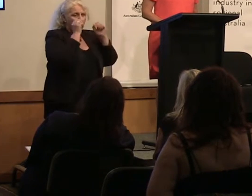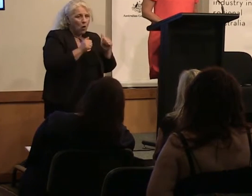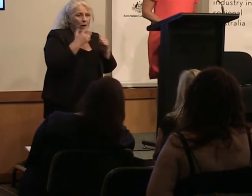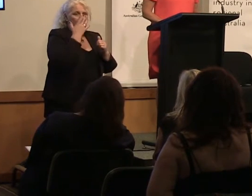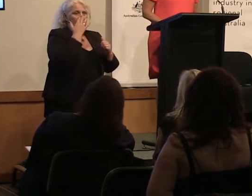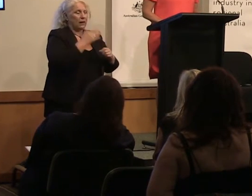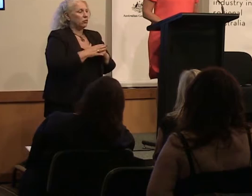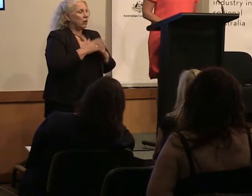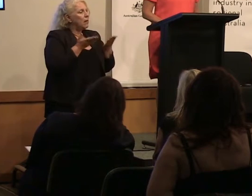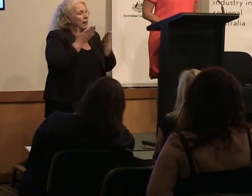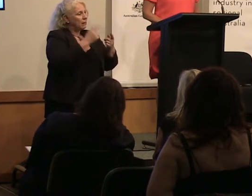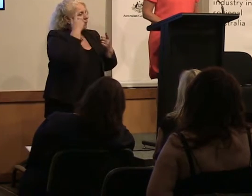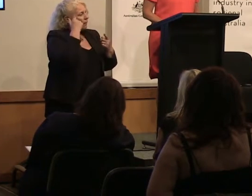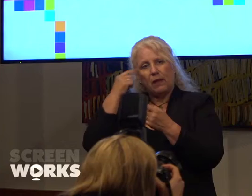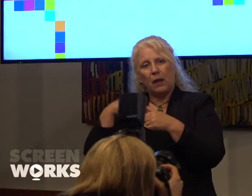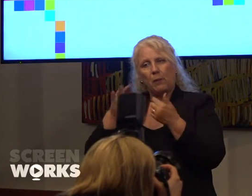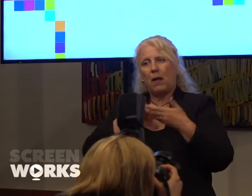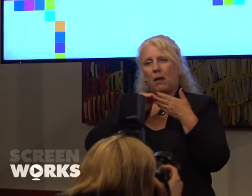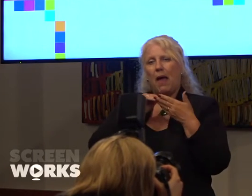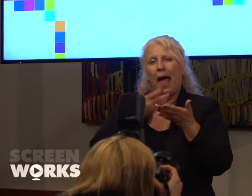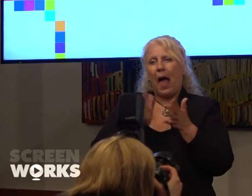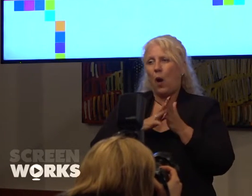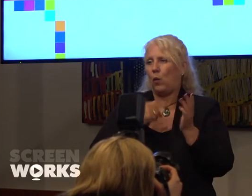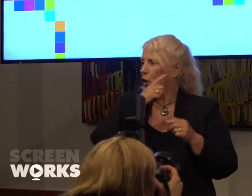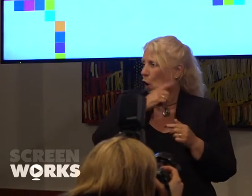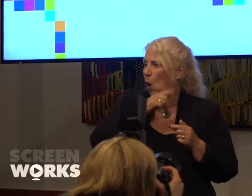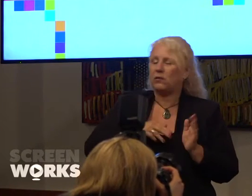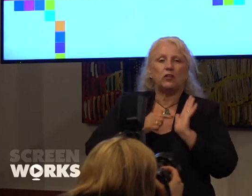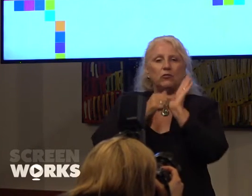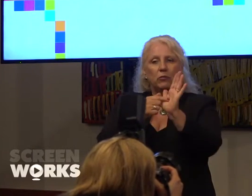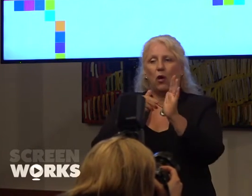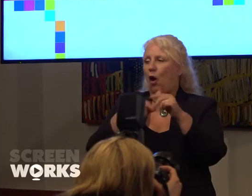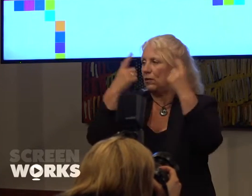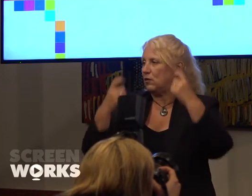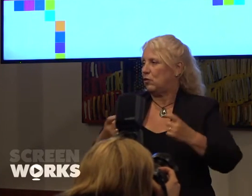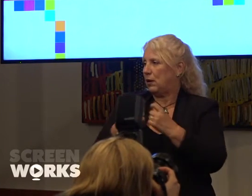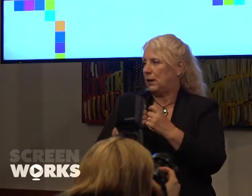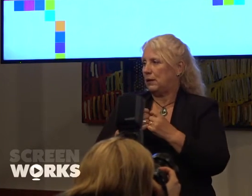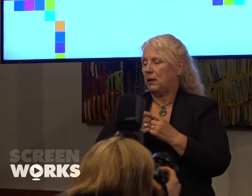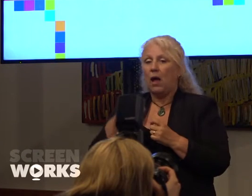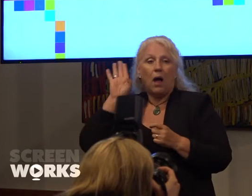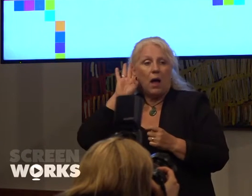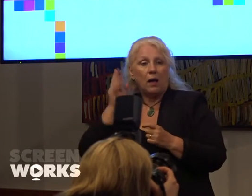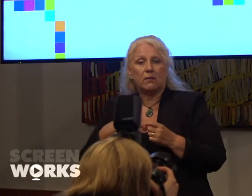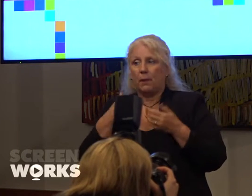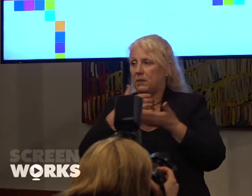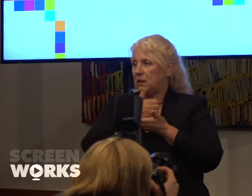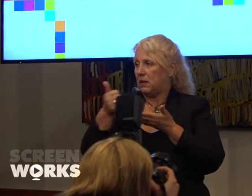let us consider how women and girls are represented on screen. Now I have some statistics from the Geena Davis institute and I want to share them with